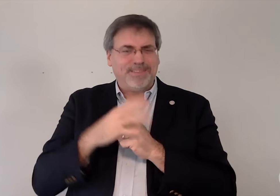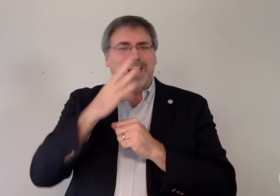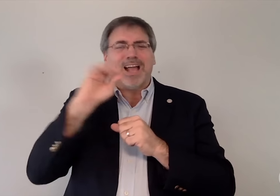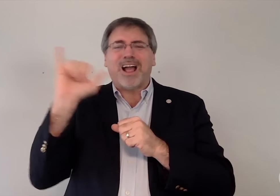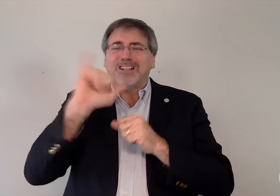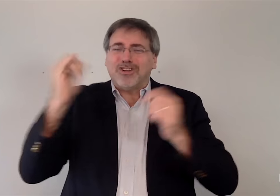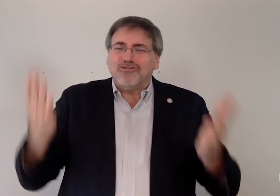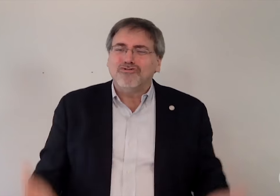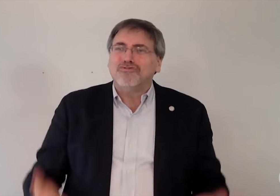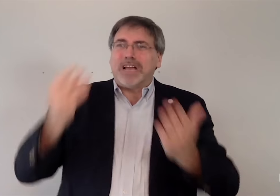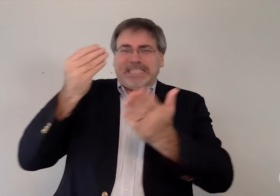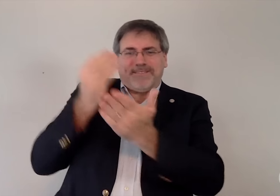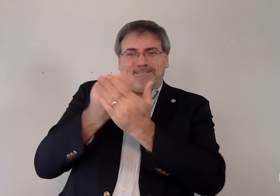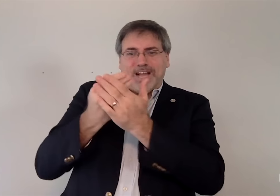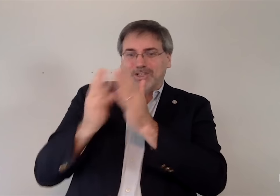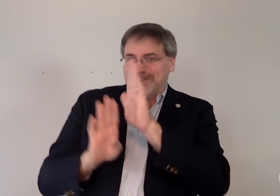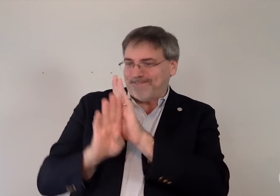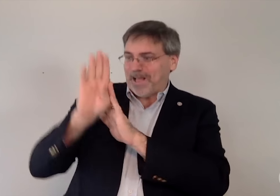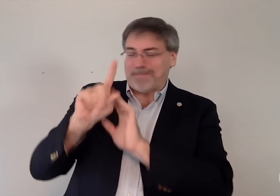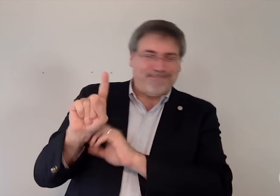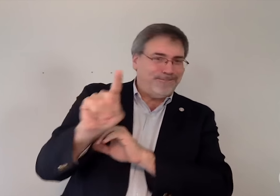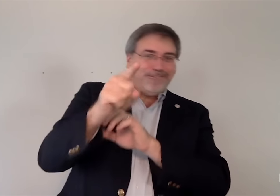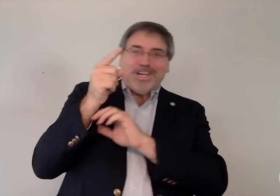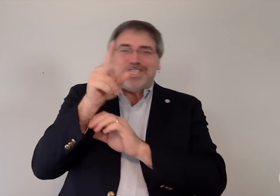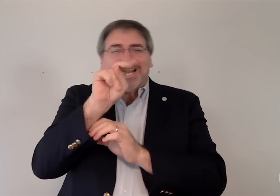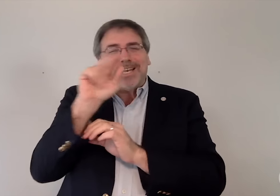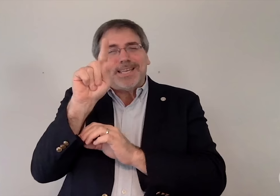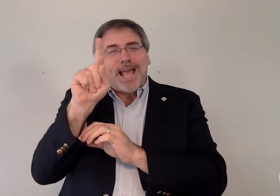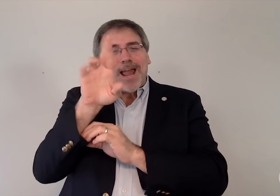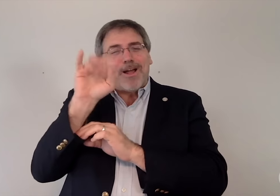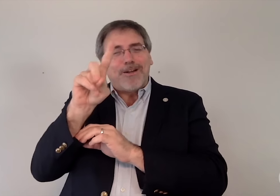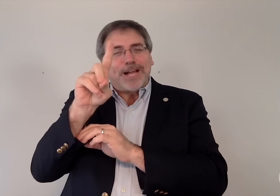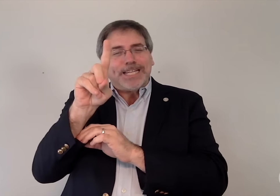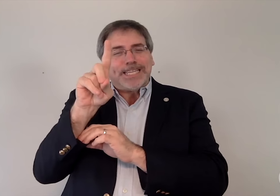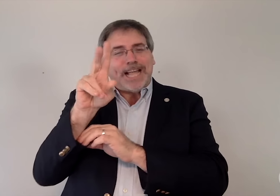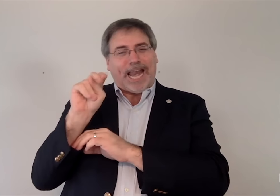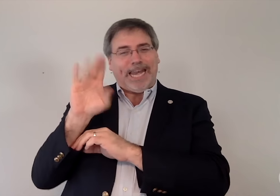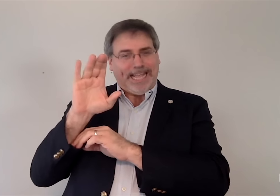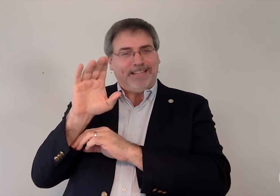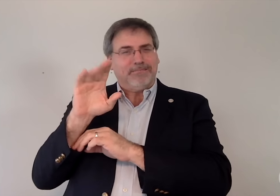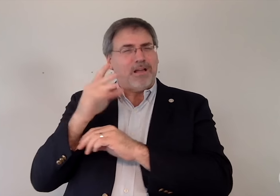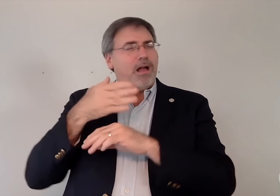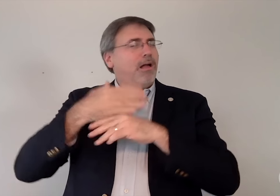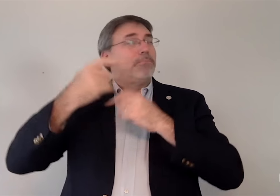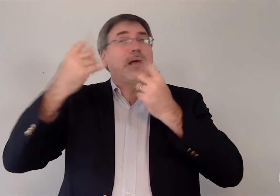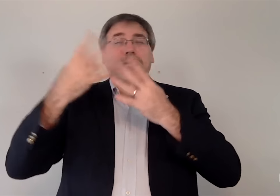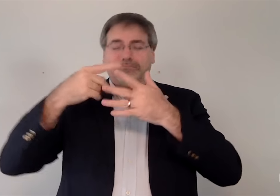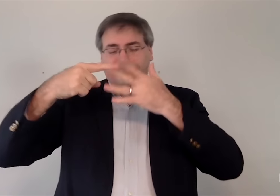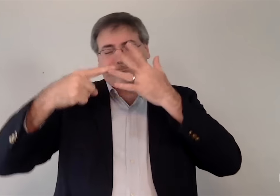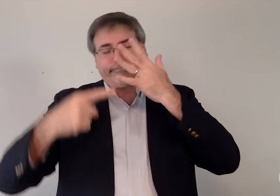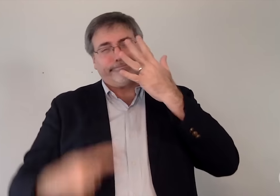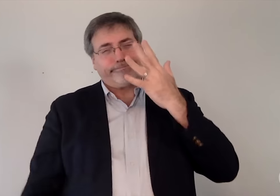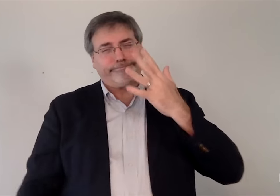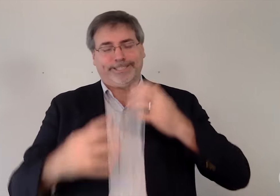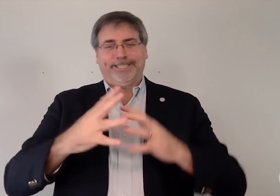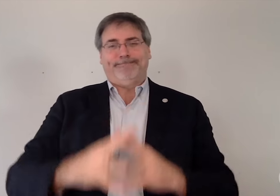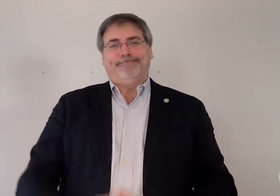and raised funds to develop the first NAD-RID NIC, among many other initiatives.